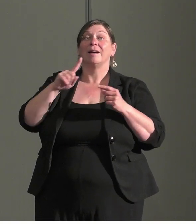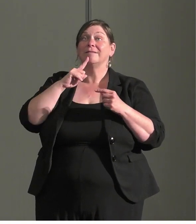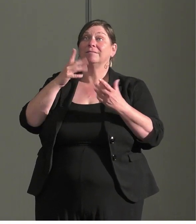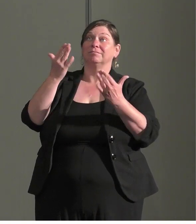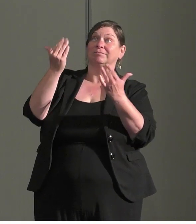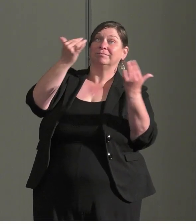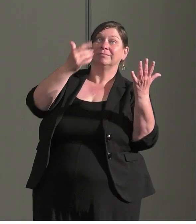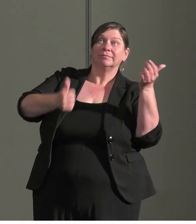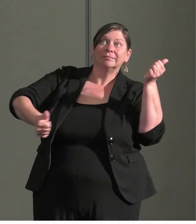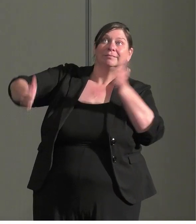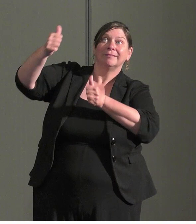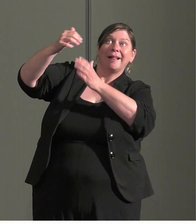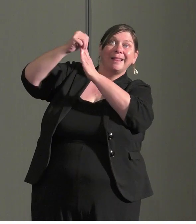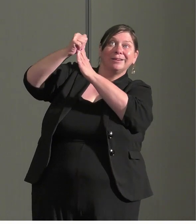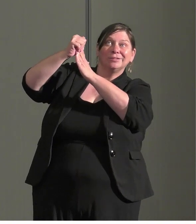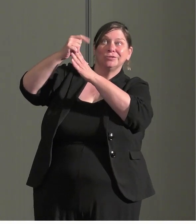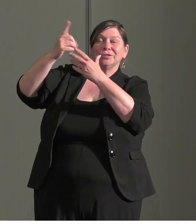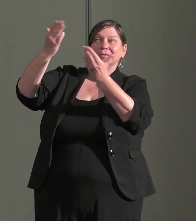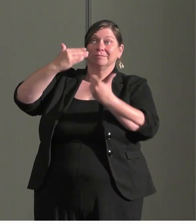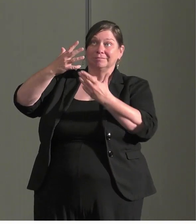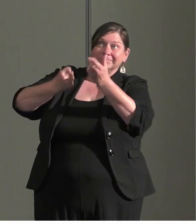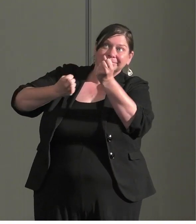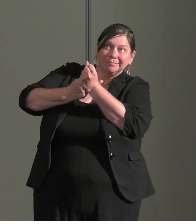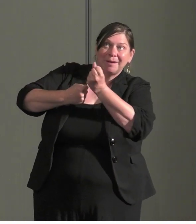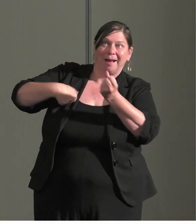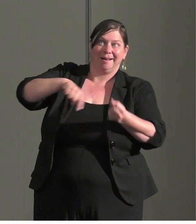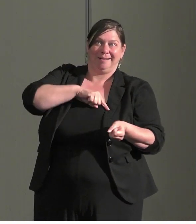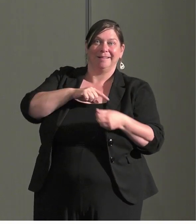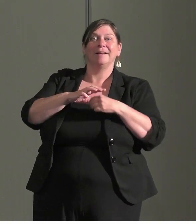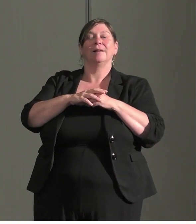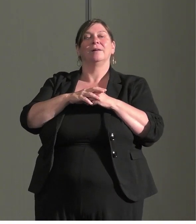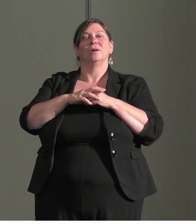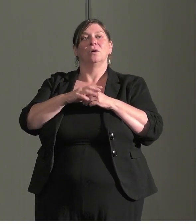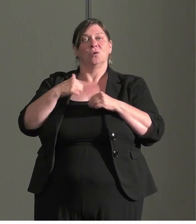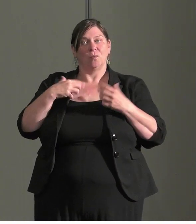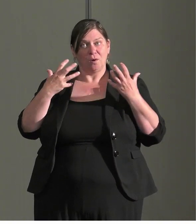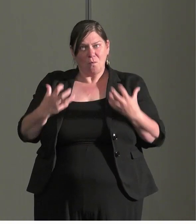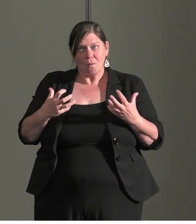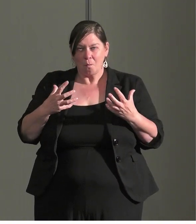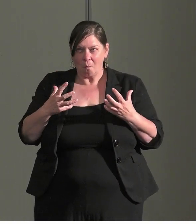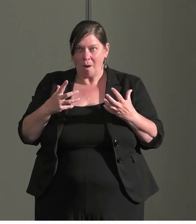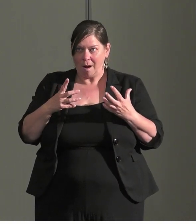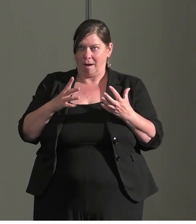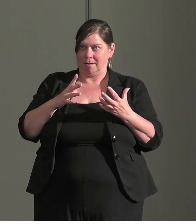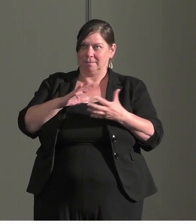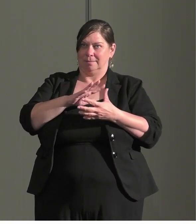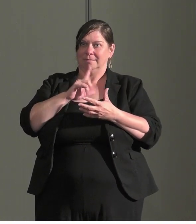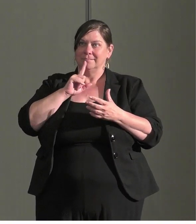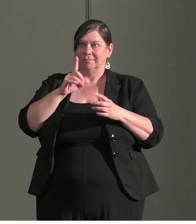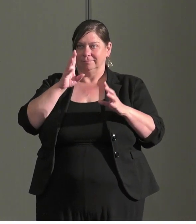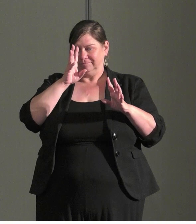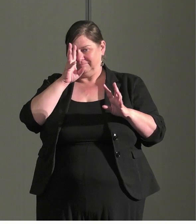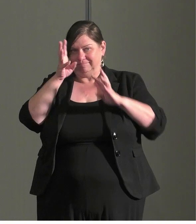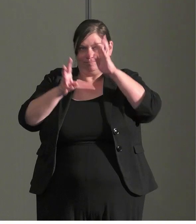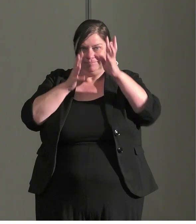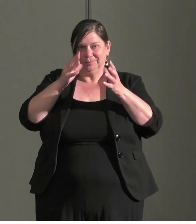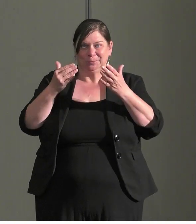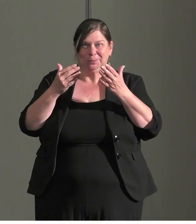particular business that we want to actually create an inclusive design that will be useful